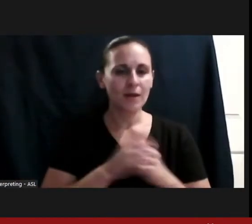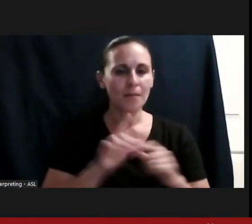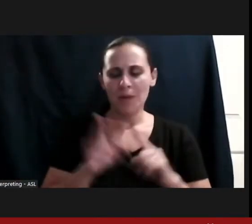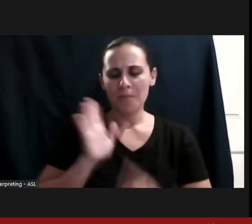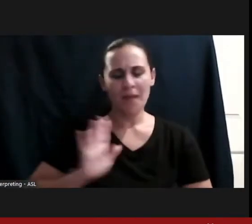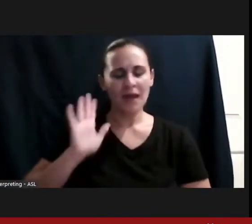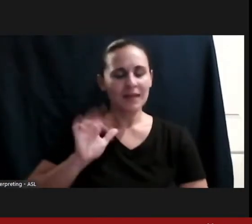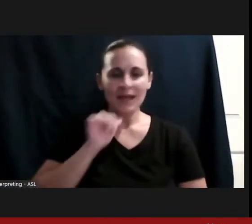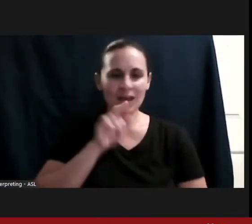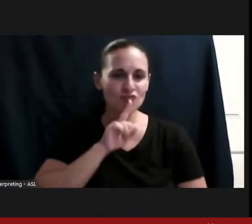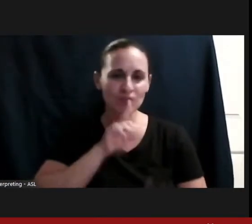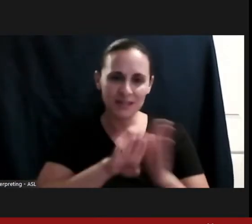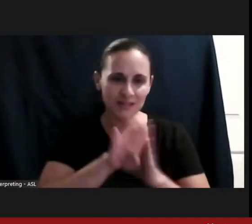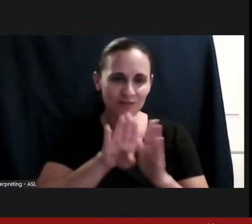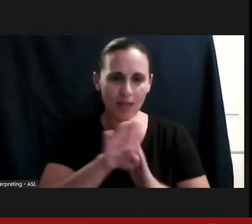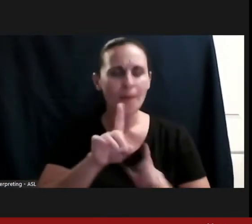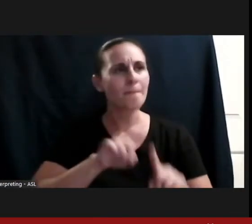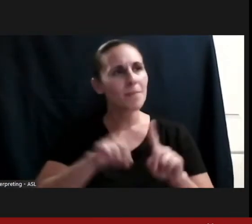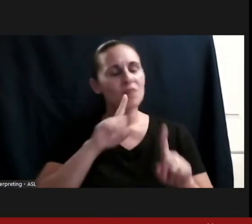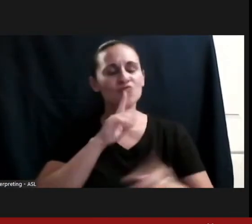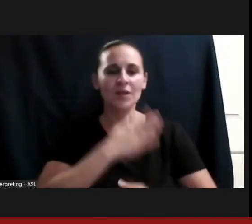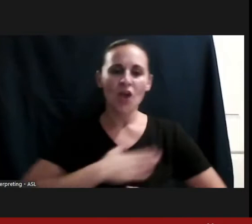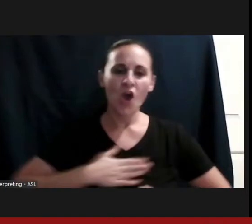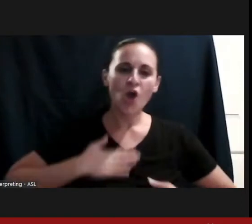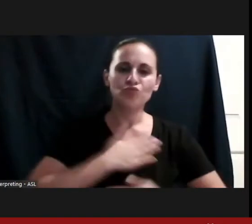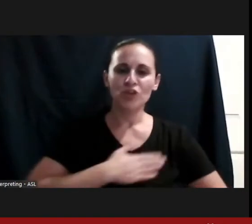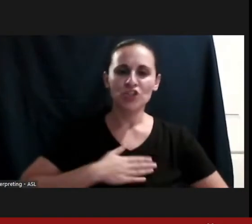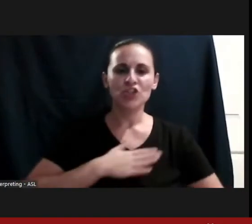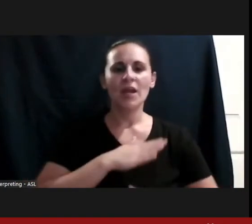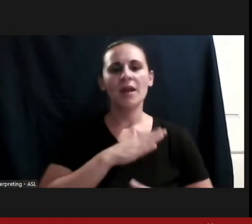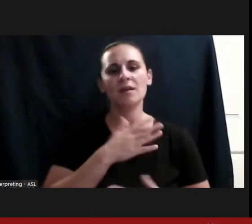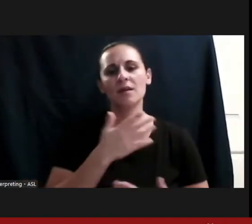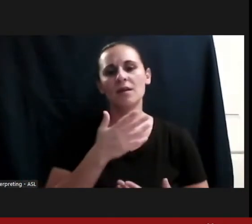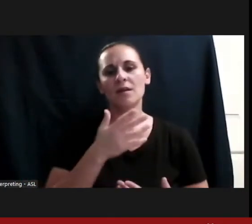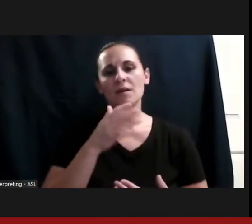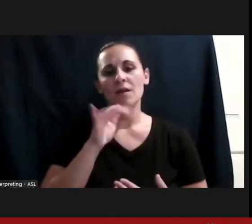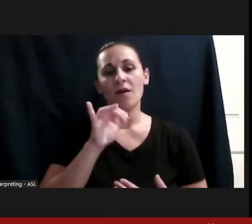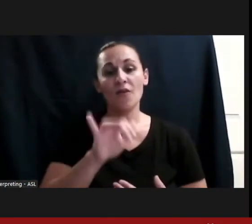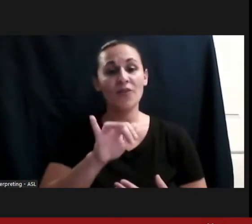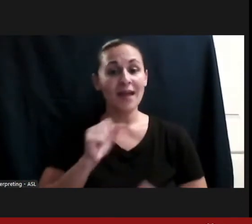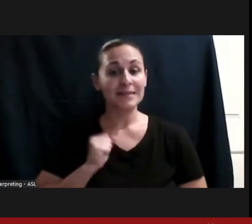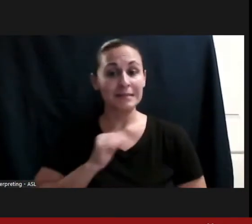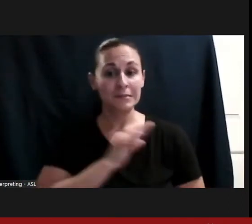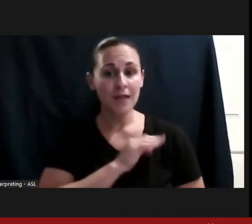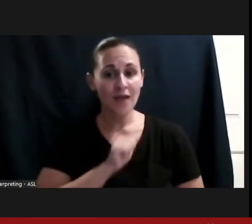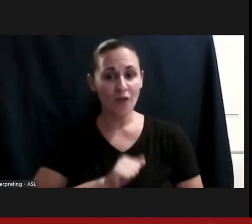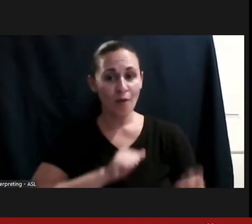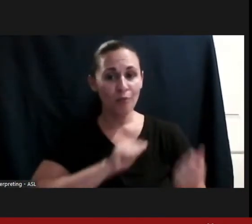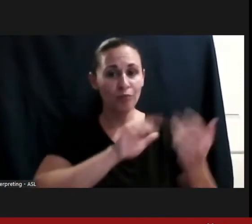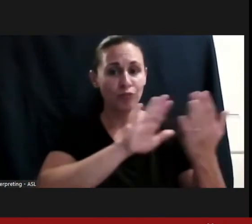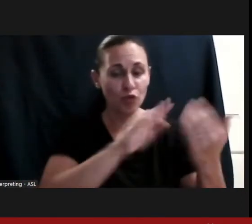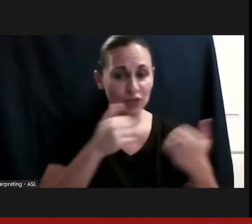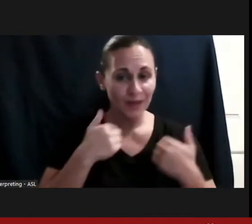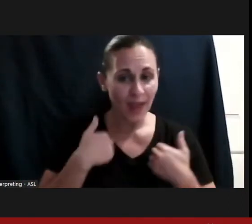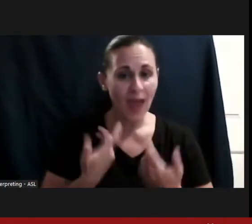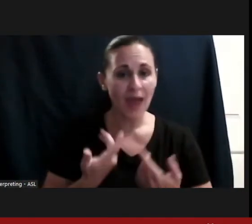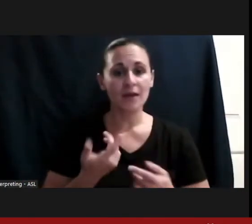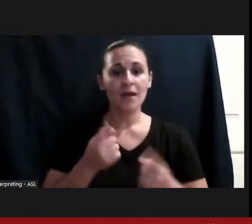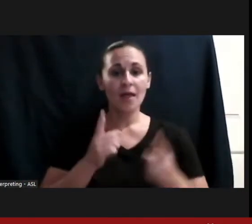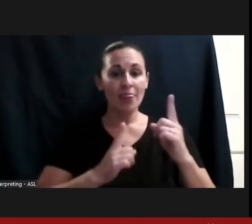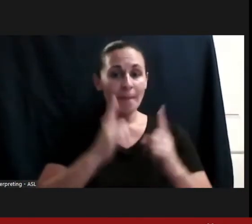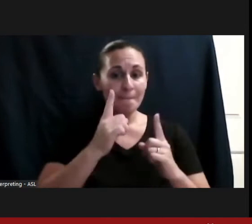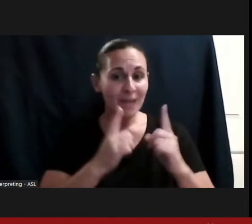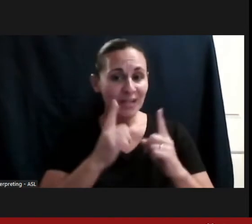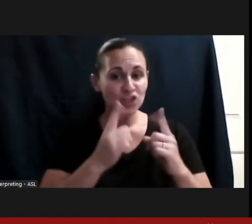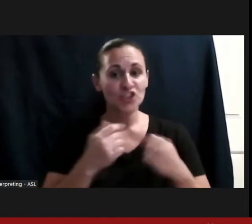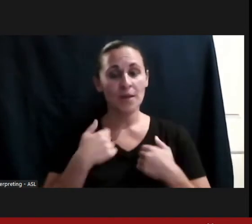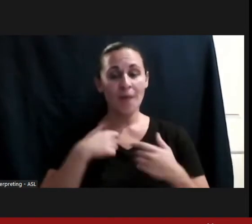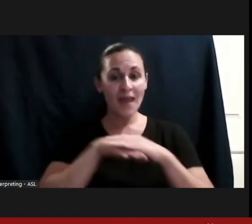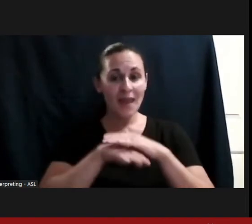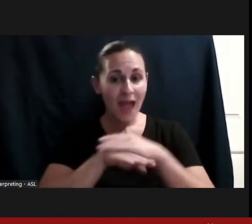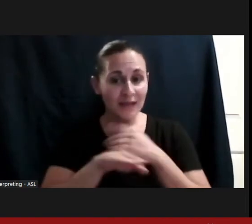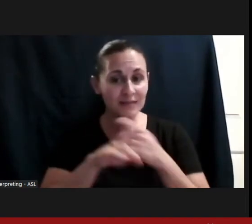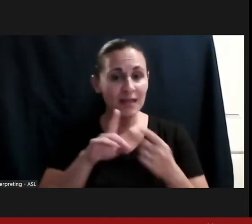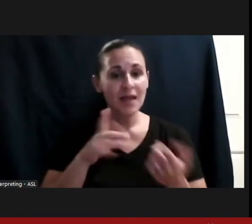so appreciative of the mentor ship and the faculty that I had access to, particularly the open-minded